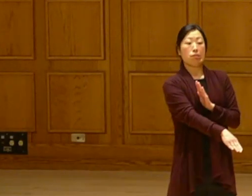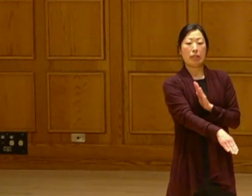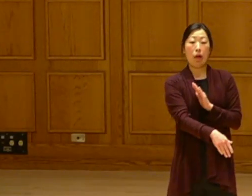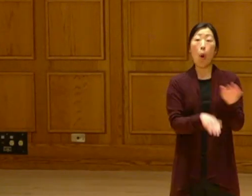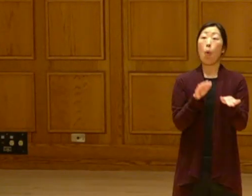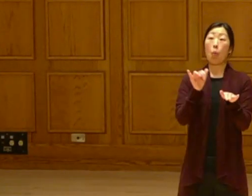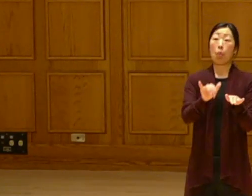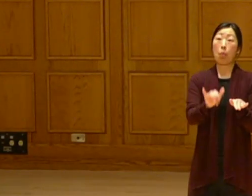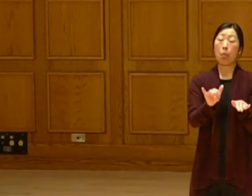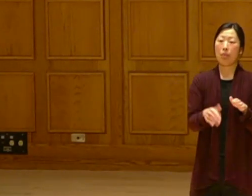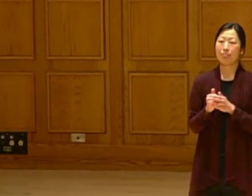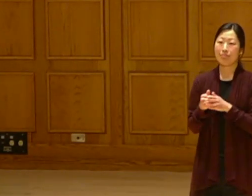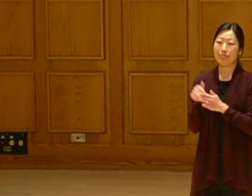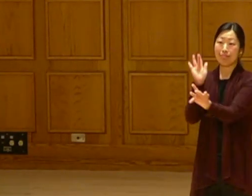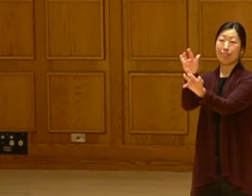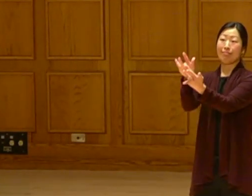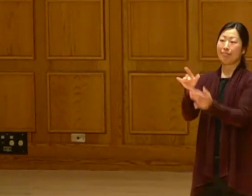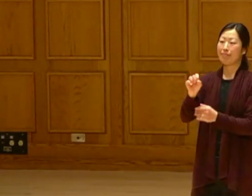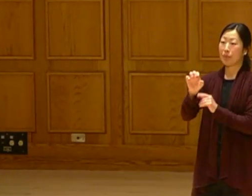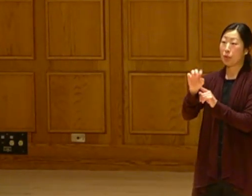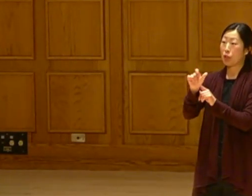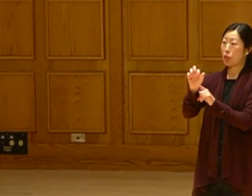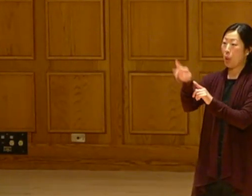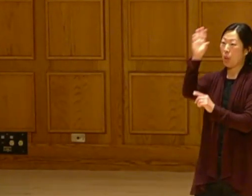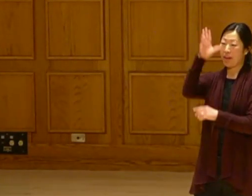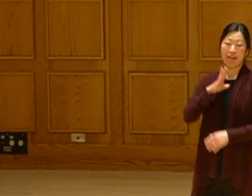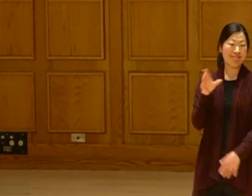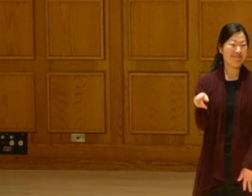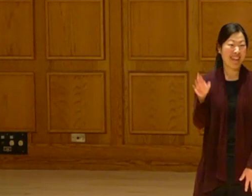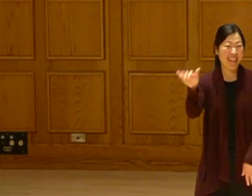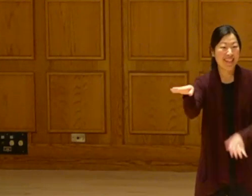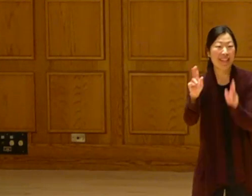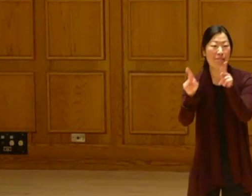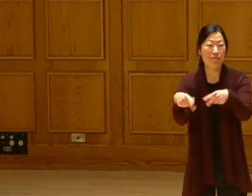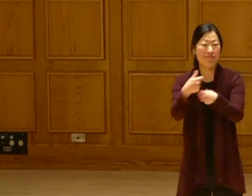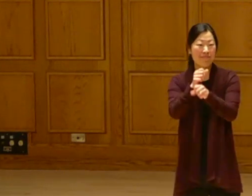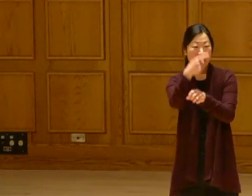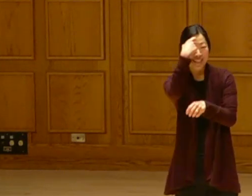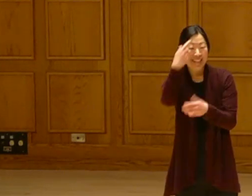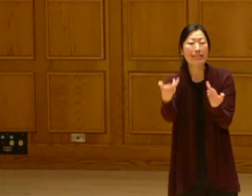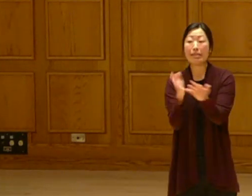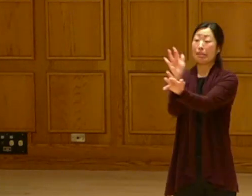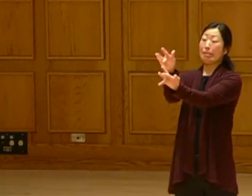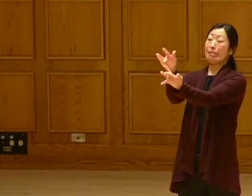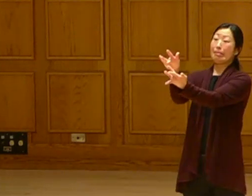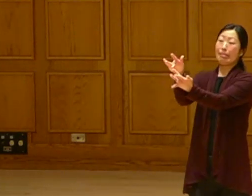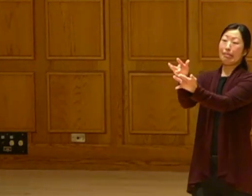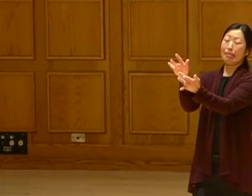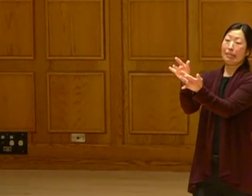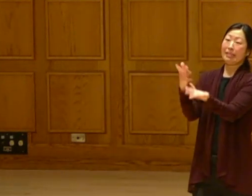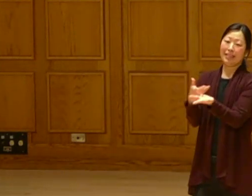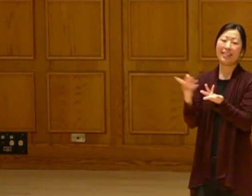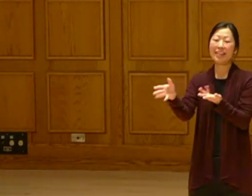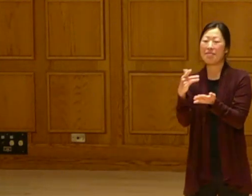Let's call that solar guy back. He makes sense.